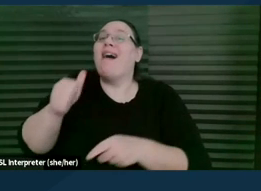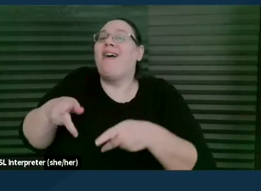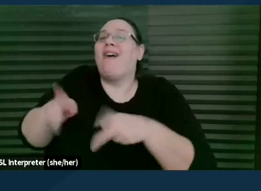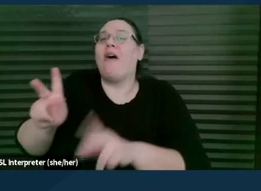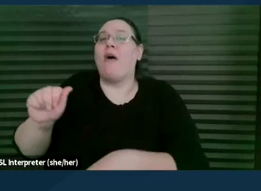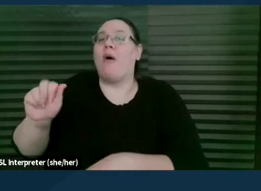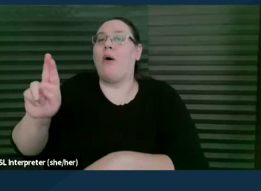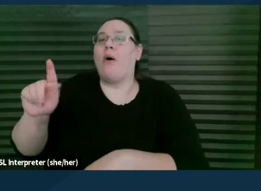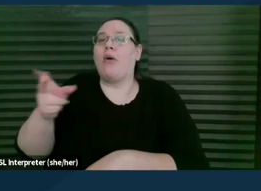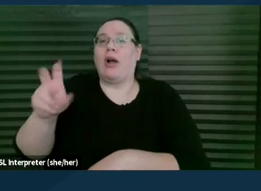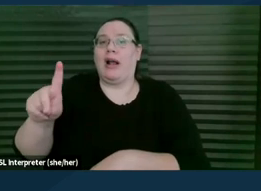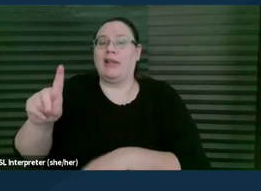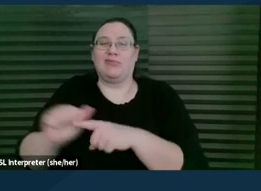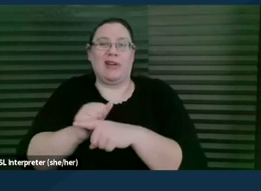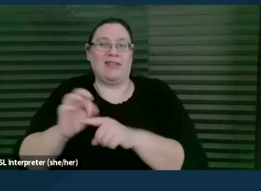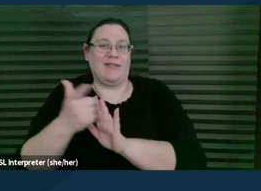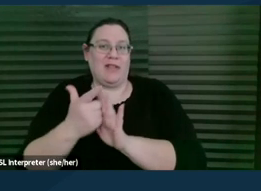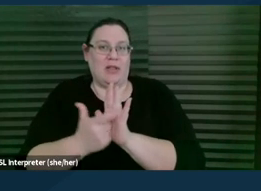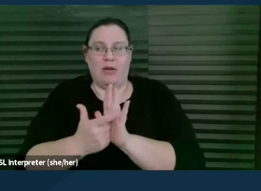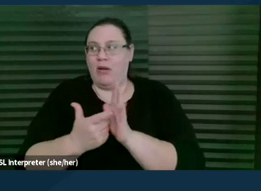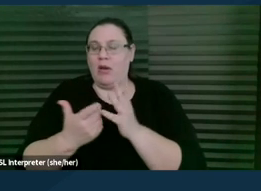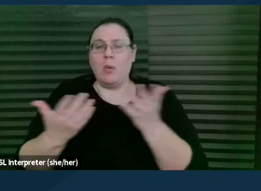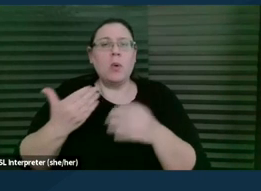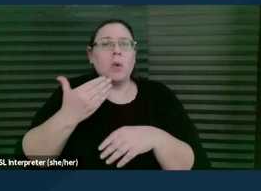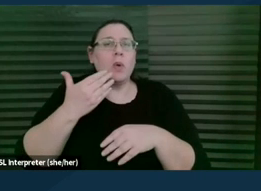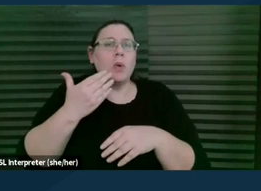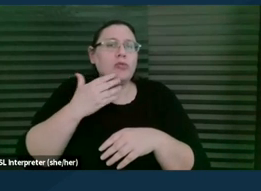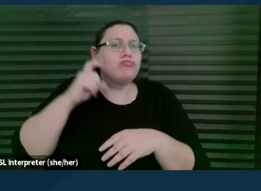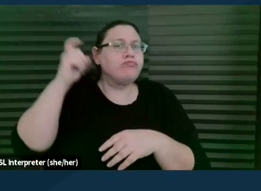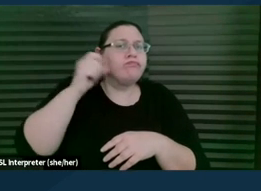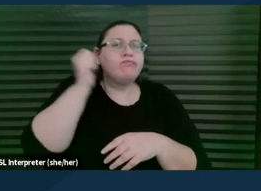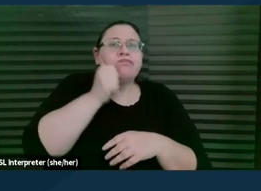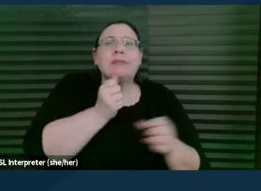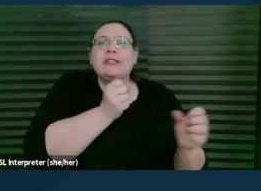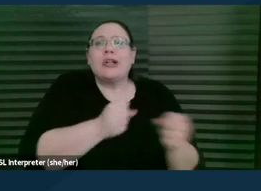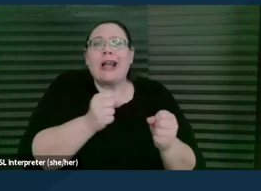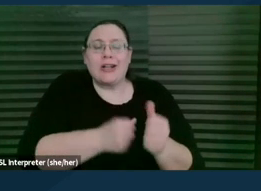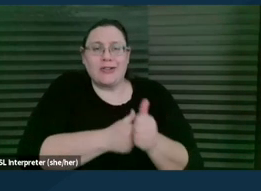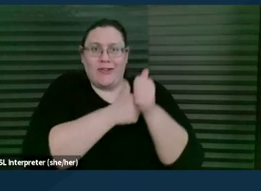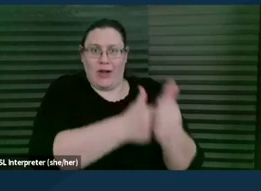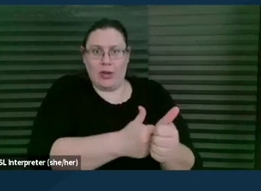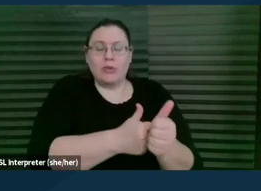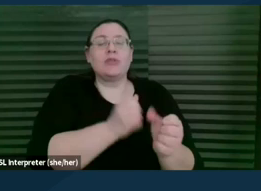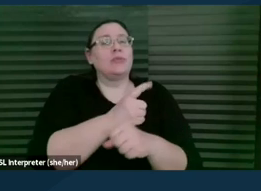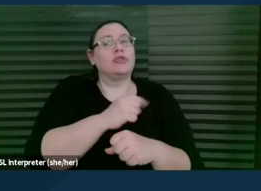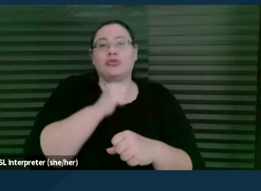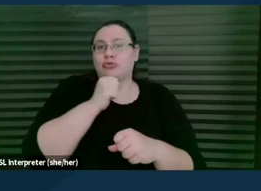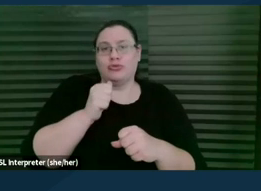and what are some practical strategies you can follow to avoid engaging within that.